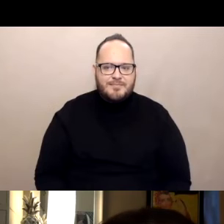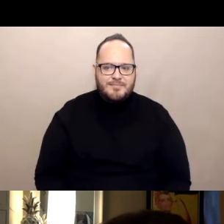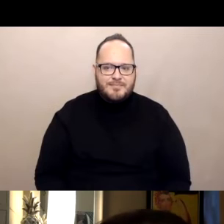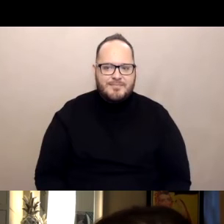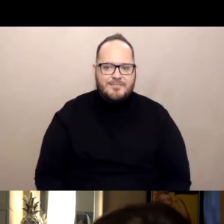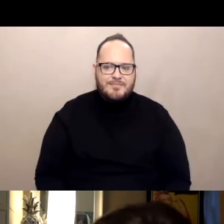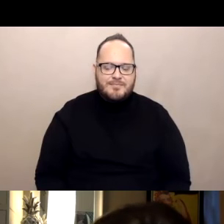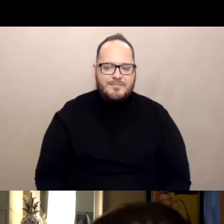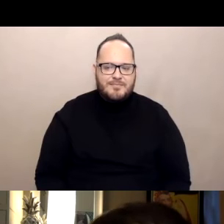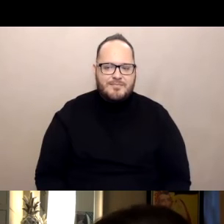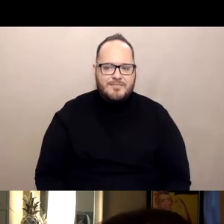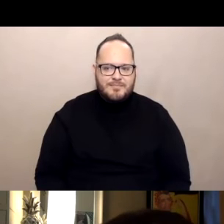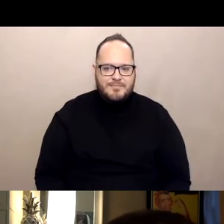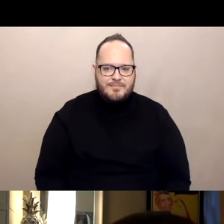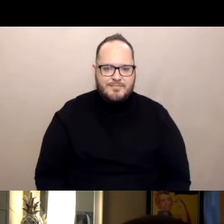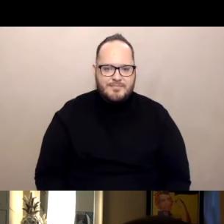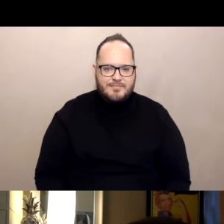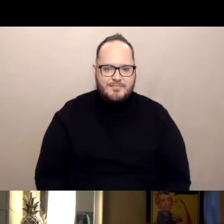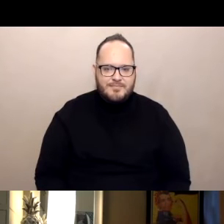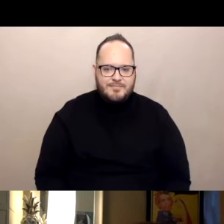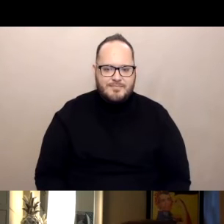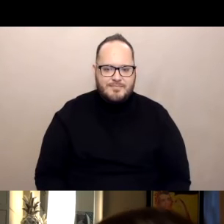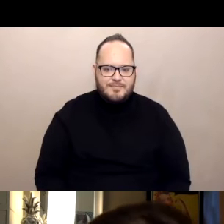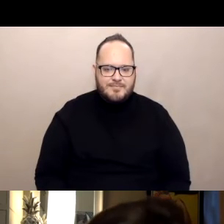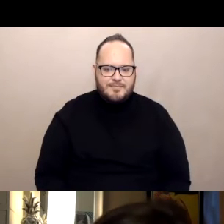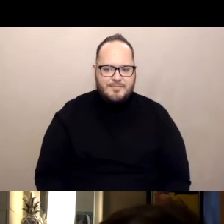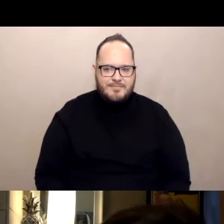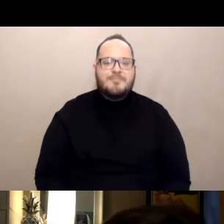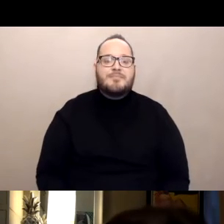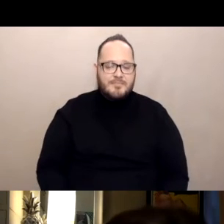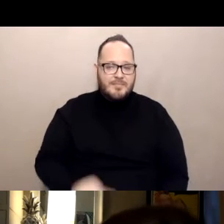call your local state council.